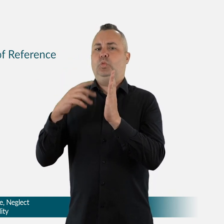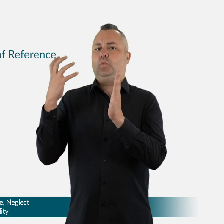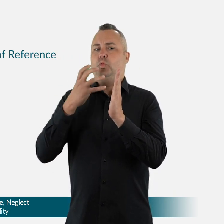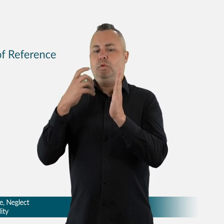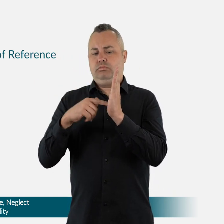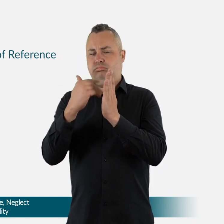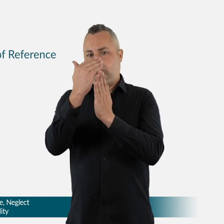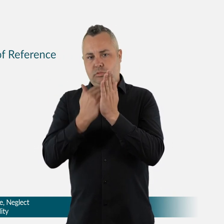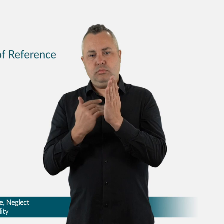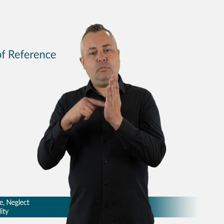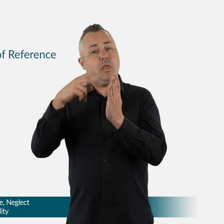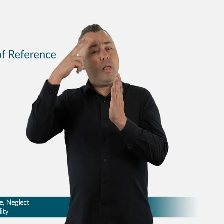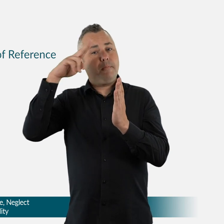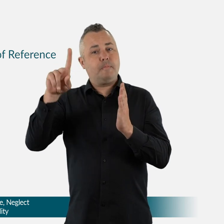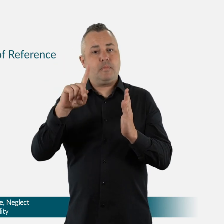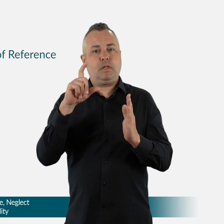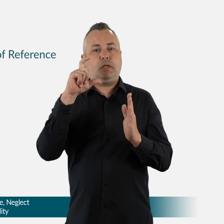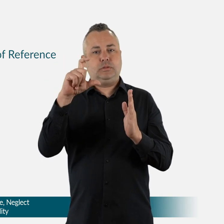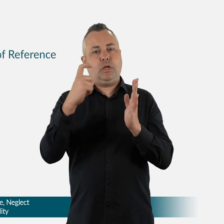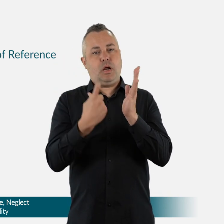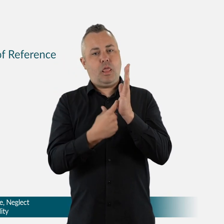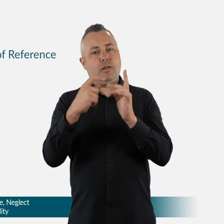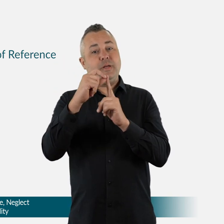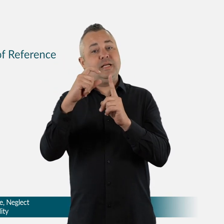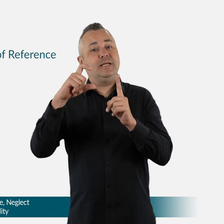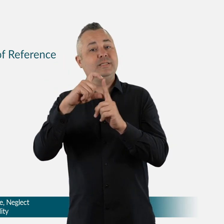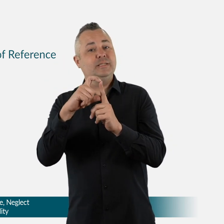on how to prevent, and better protect,